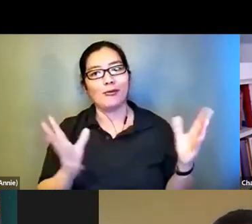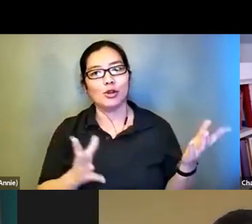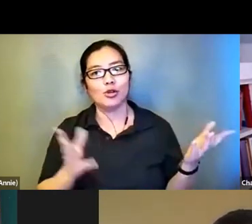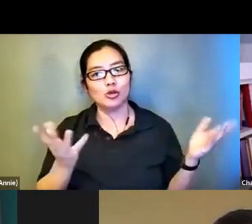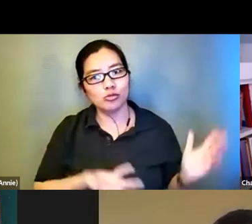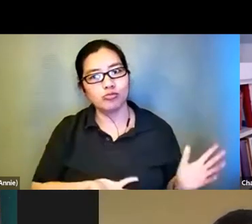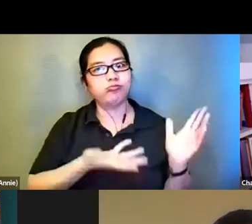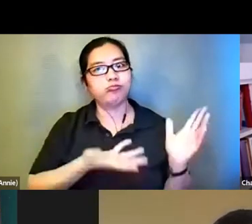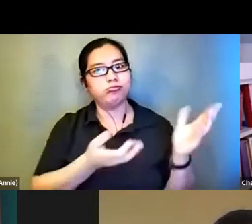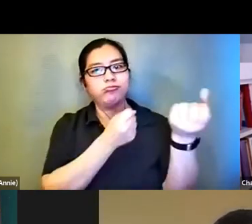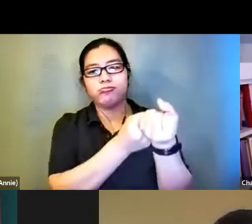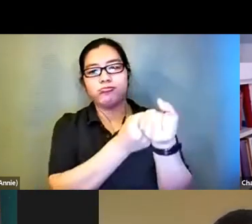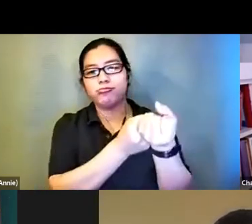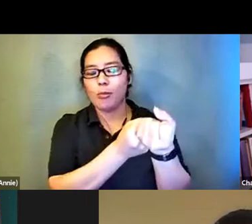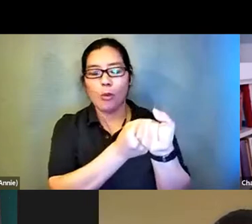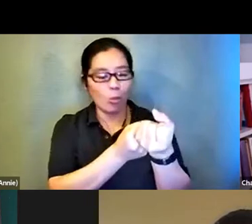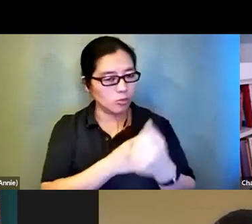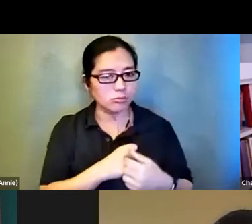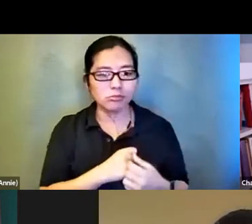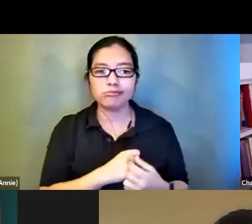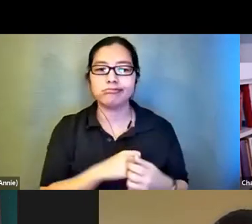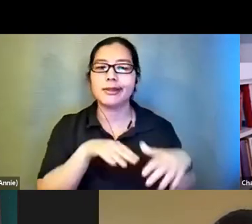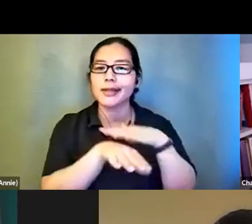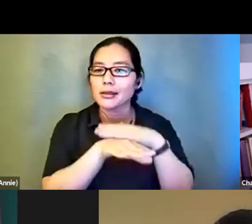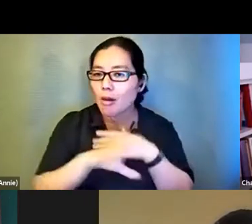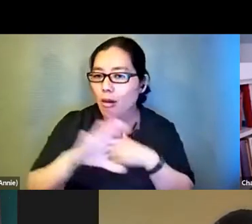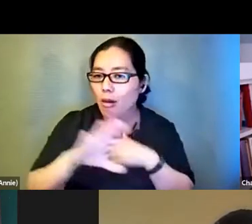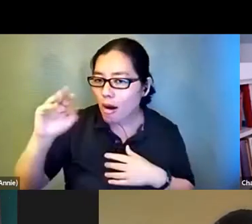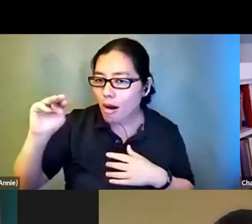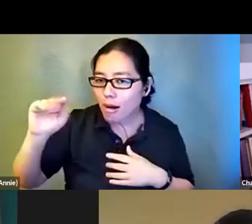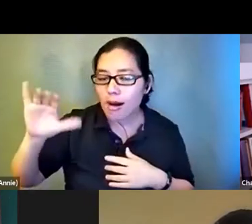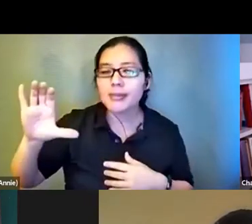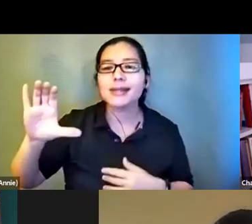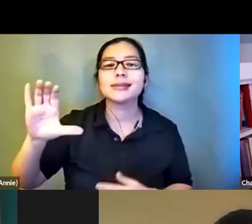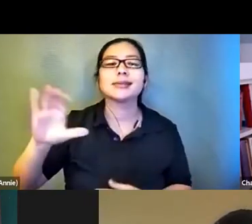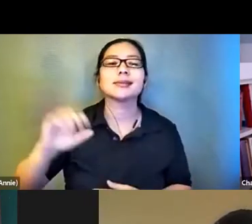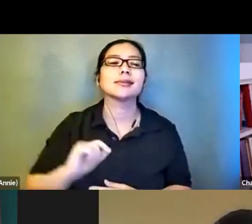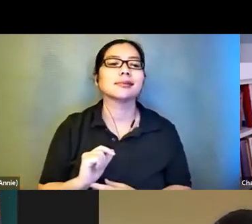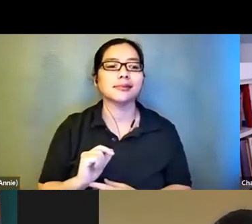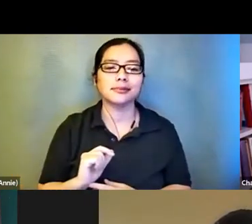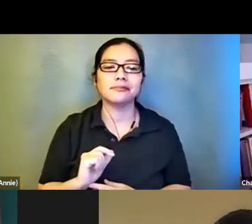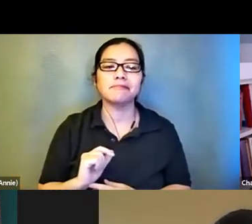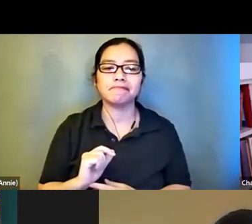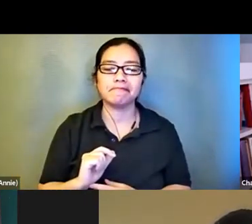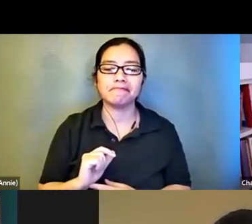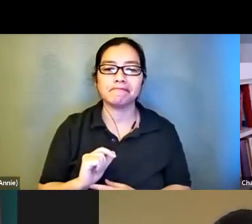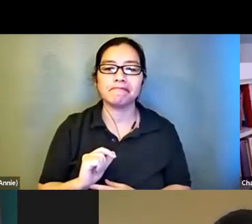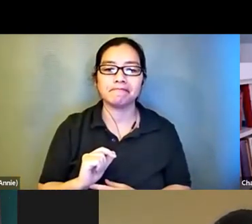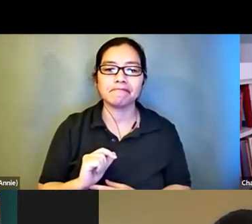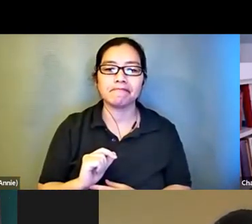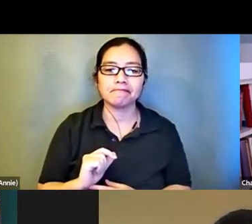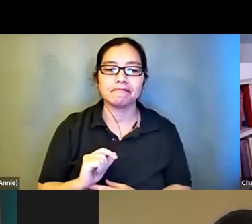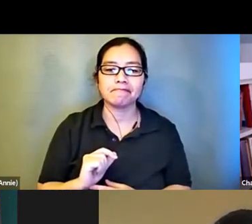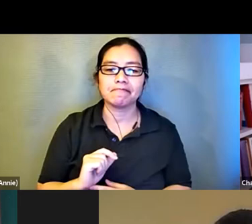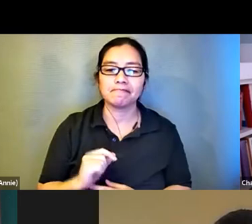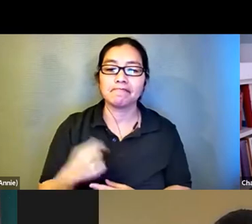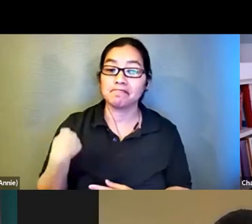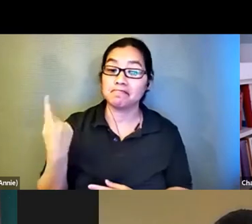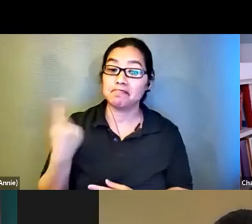mote accessible comics. I have been involved in a project since